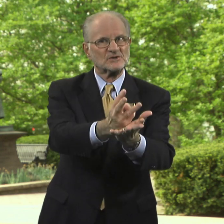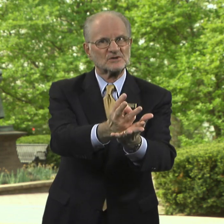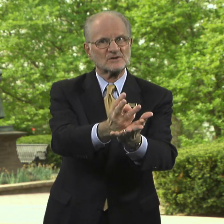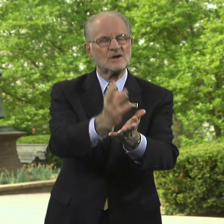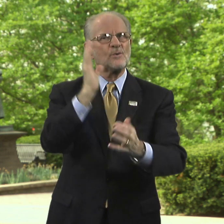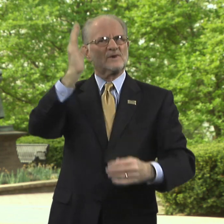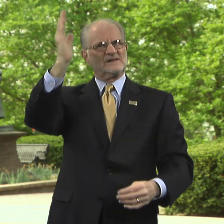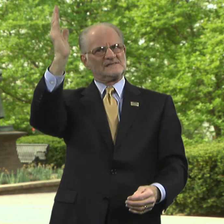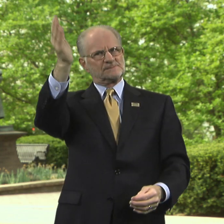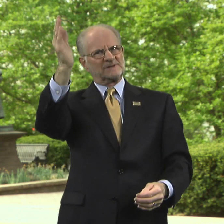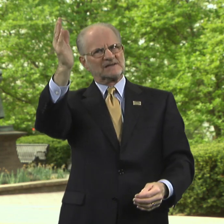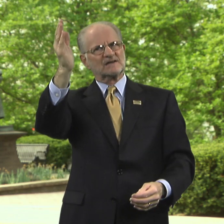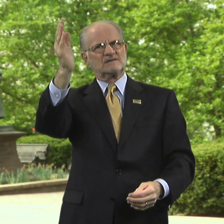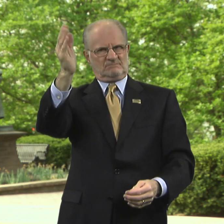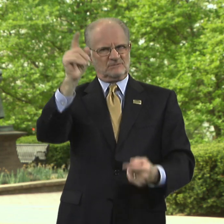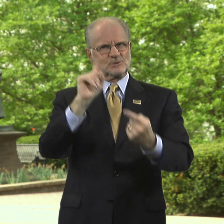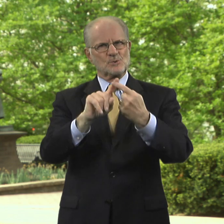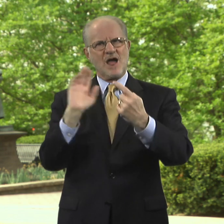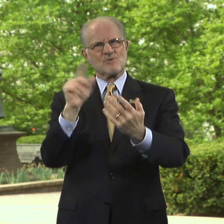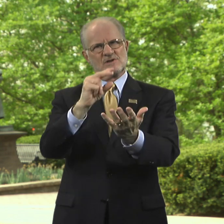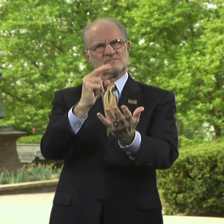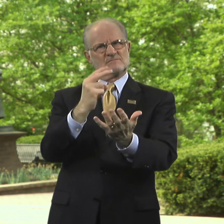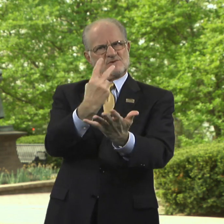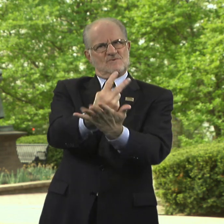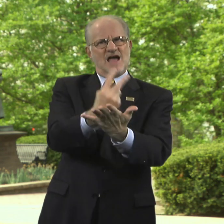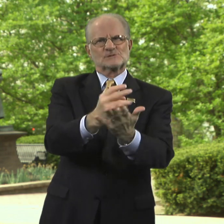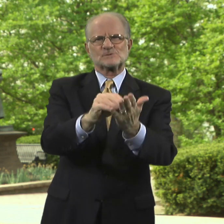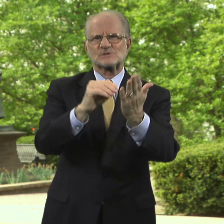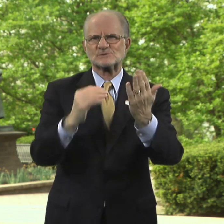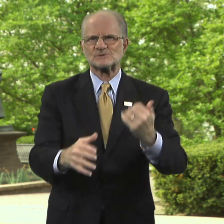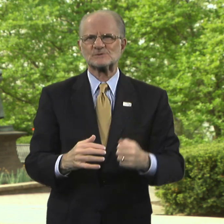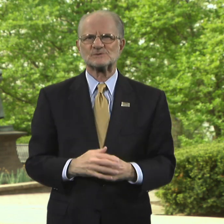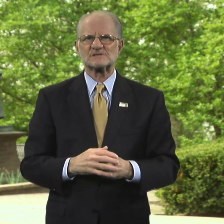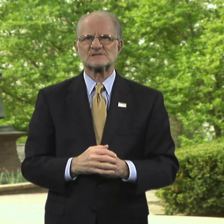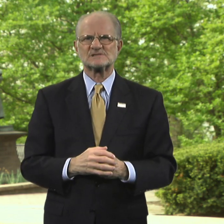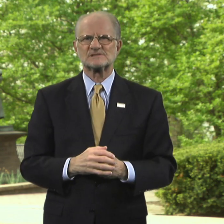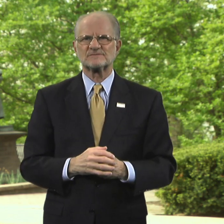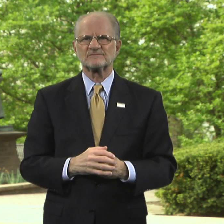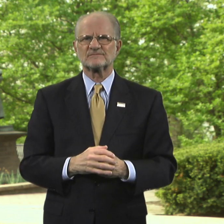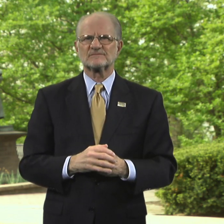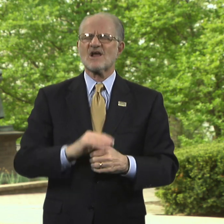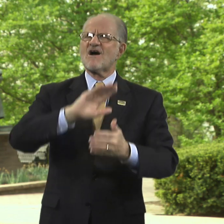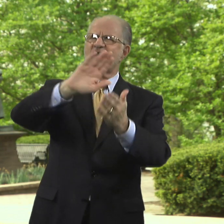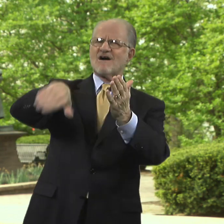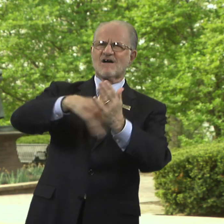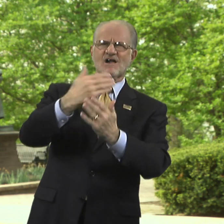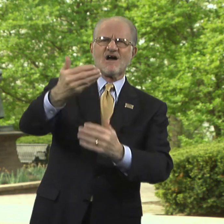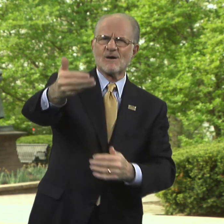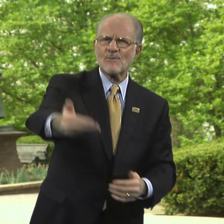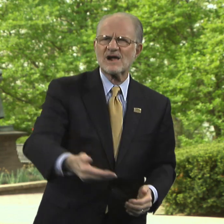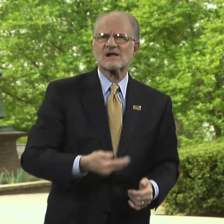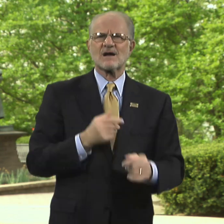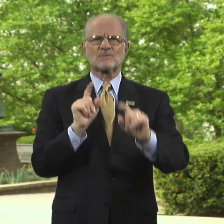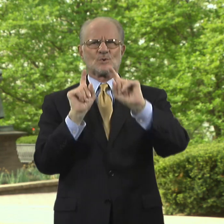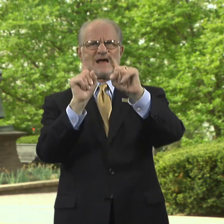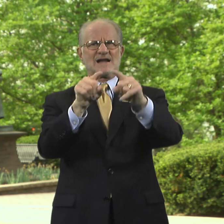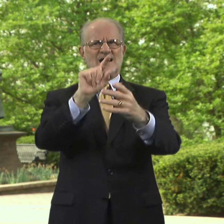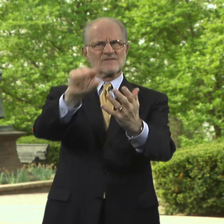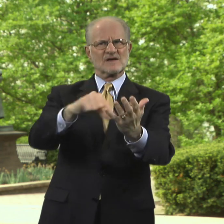will speak for our graduate students. All are welcome to attend Commencement